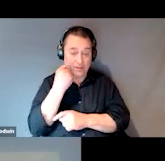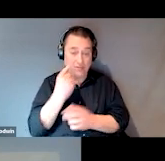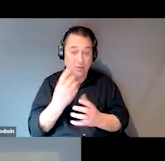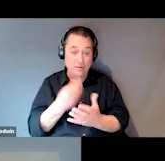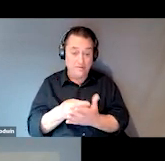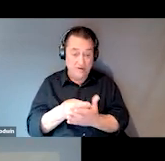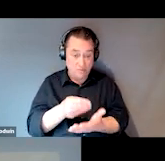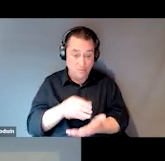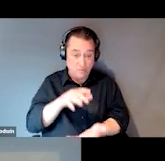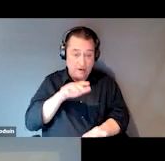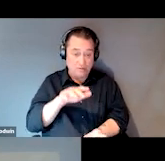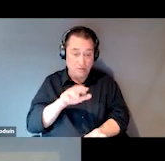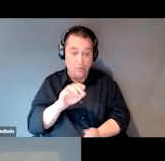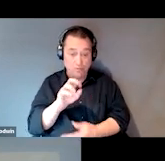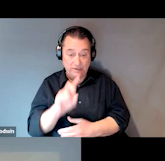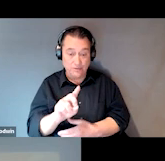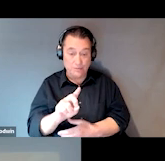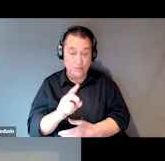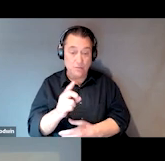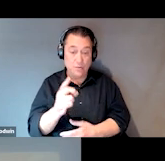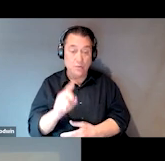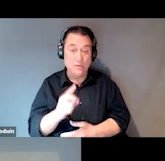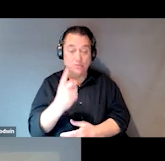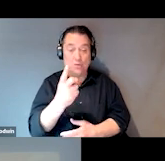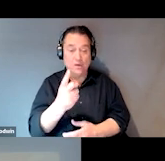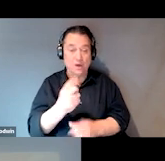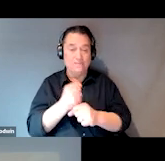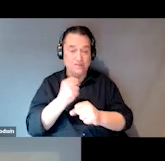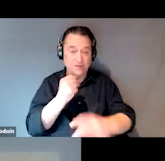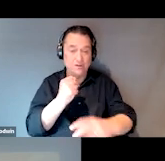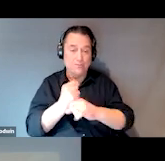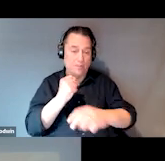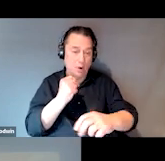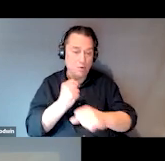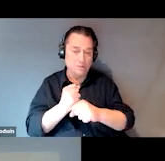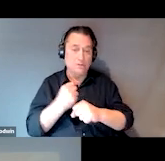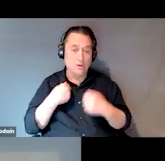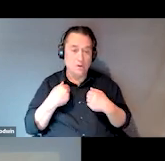Richard was one of the promoters of the fundraiser and so we had this little video that you can look at